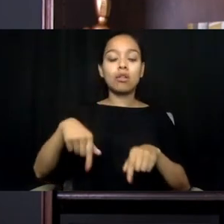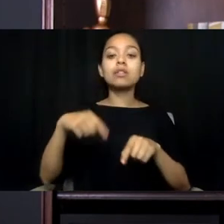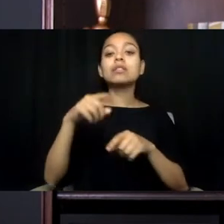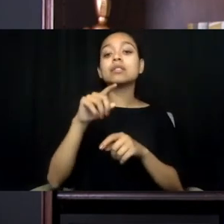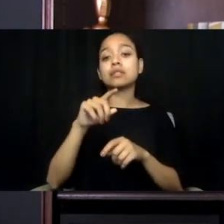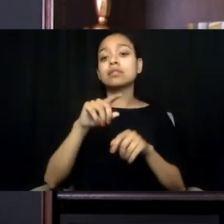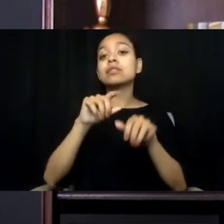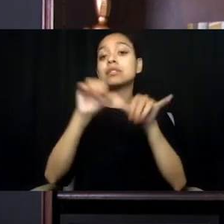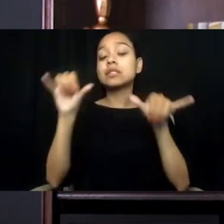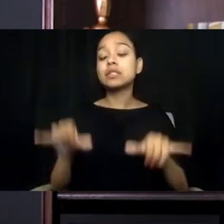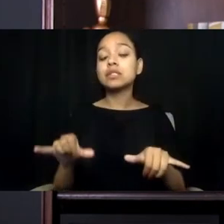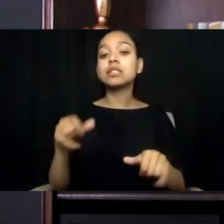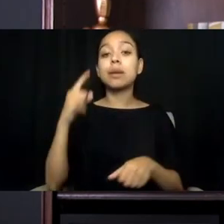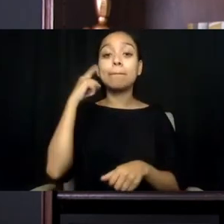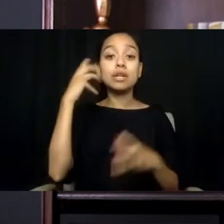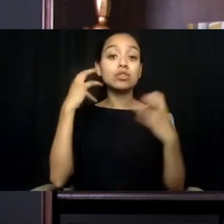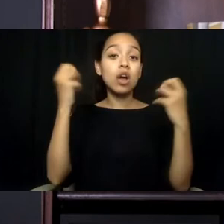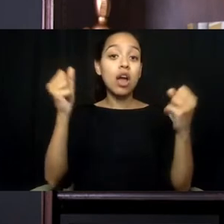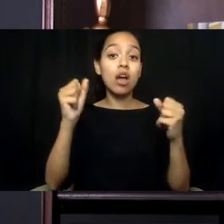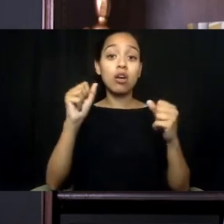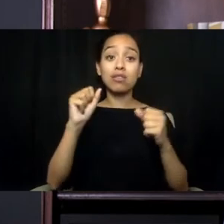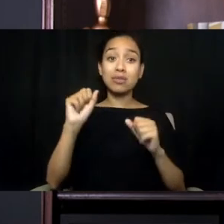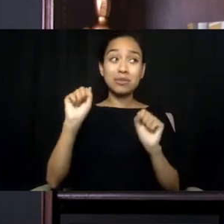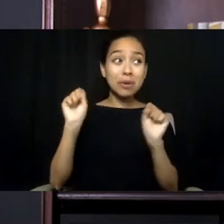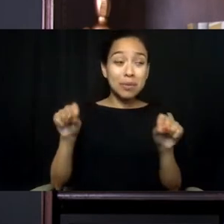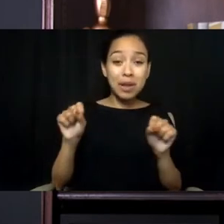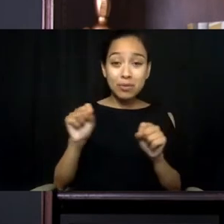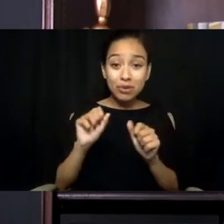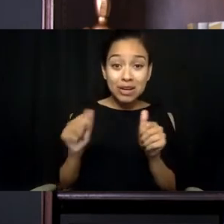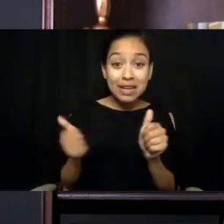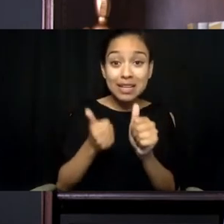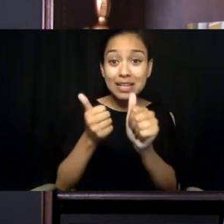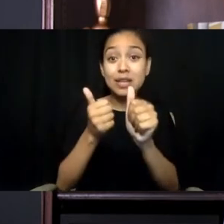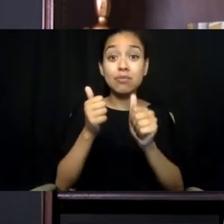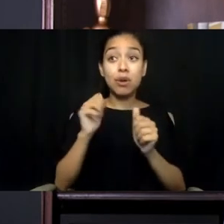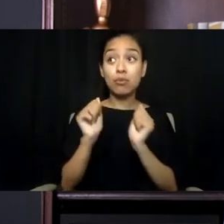will not be able to keep up with the high volume of demand.